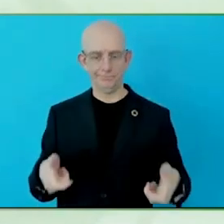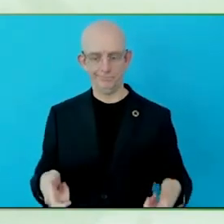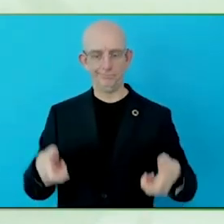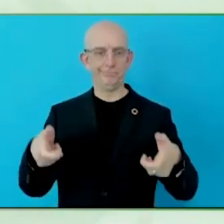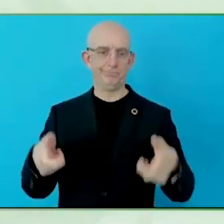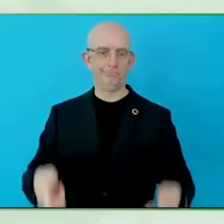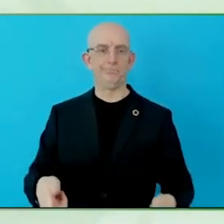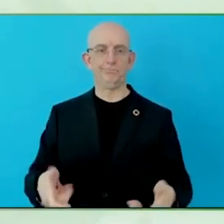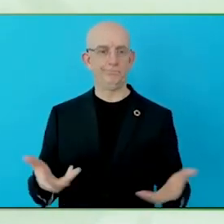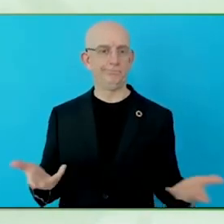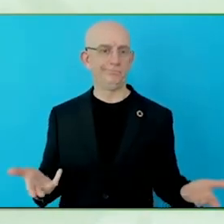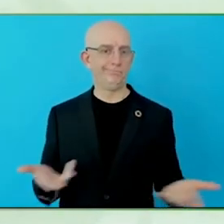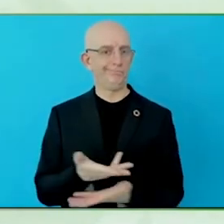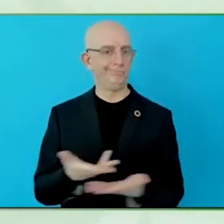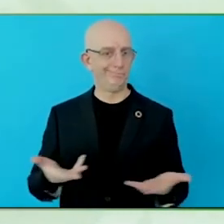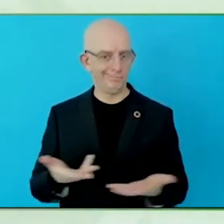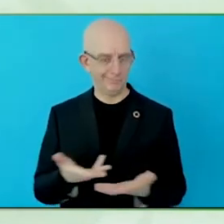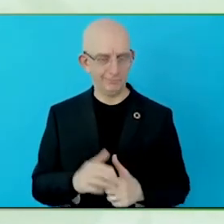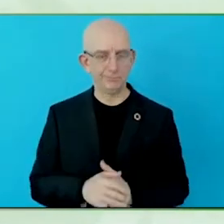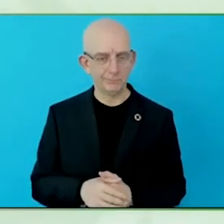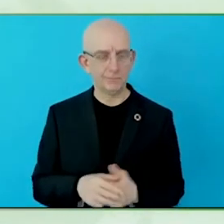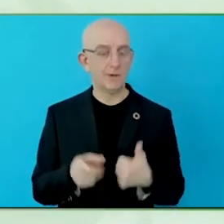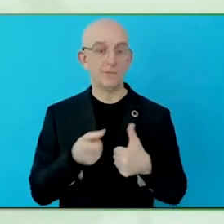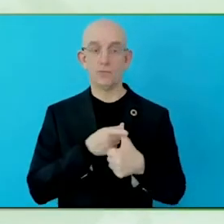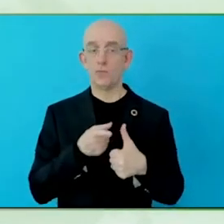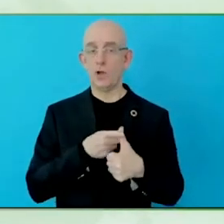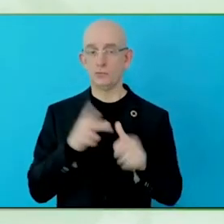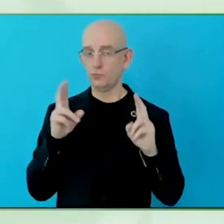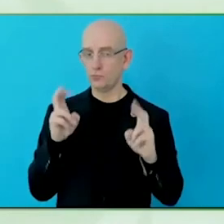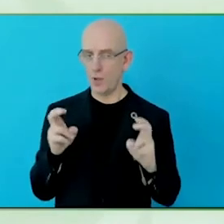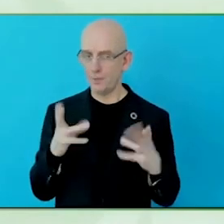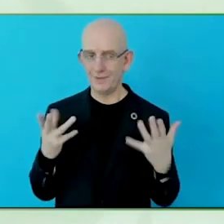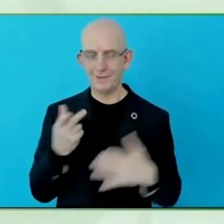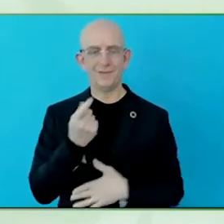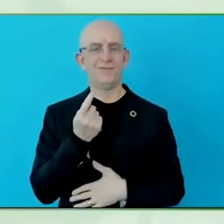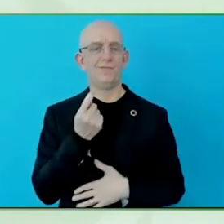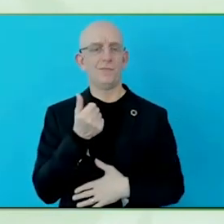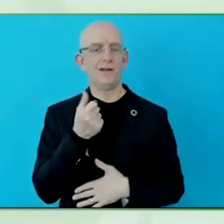you start everything, which is, what are the actual challenges of